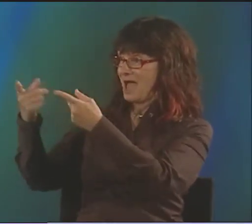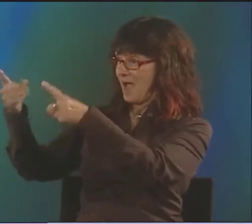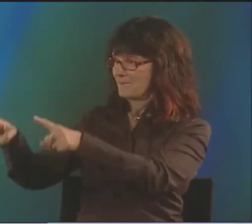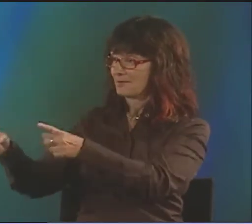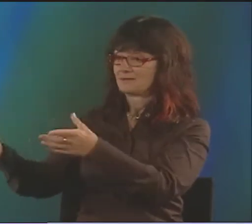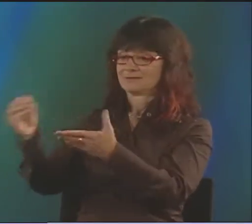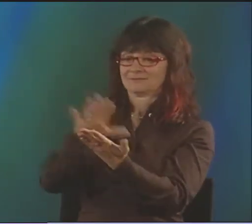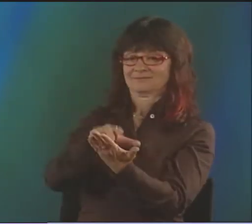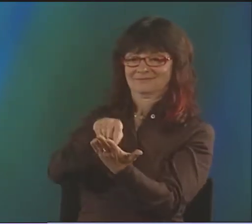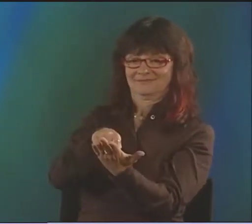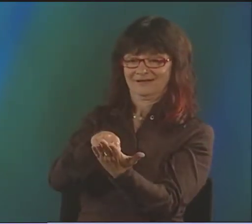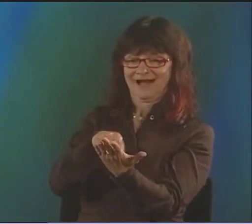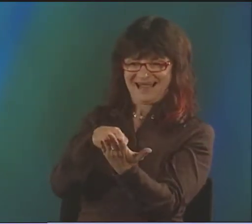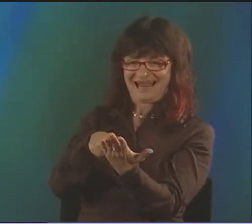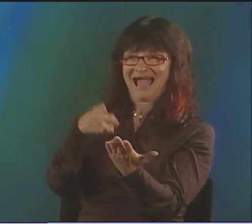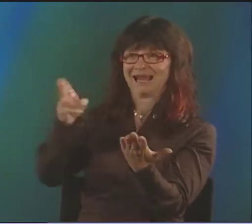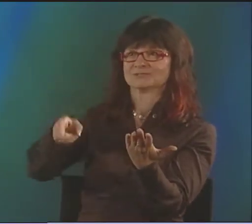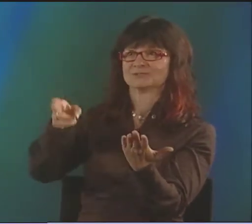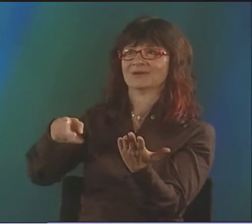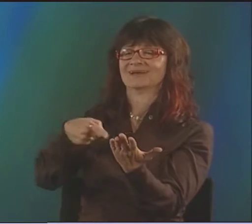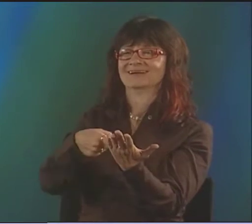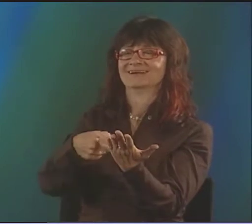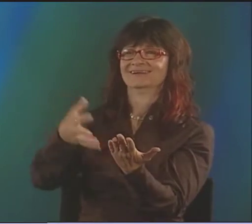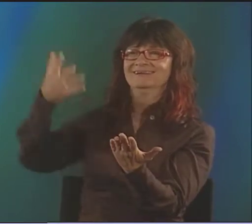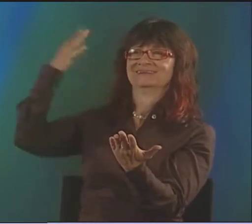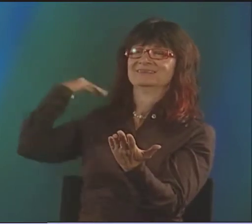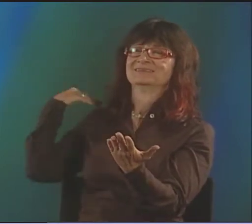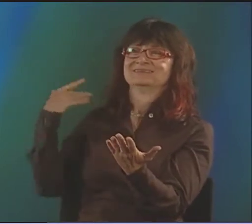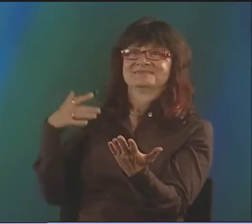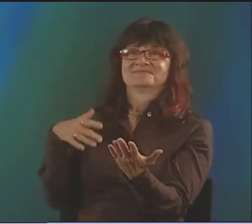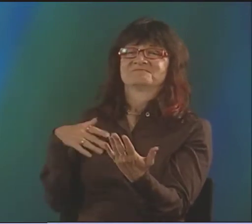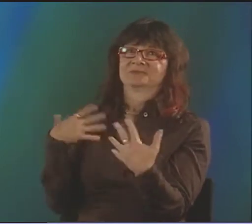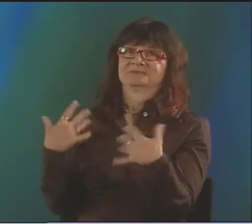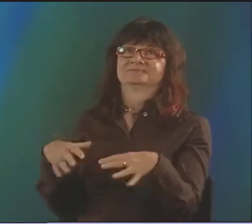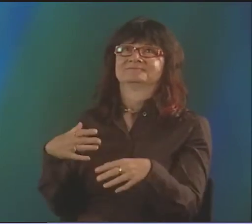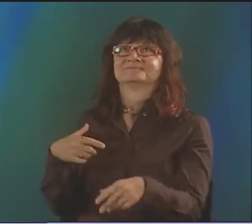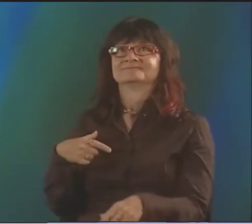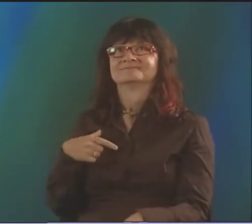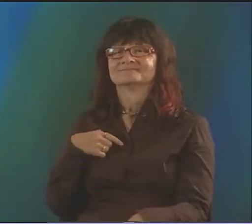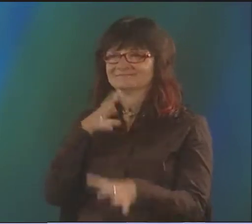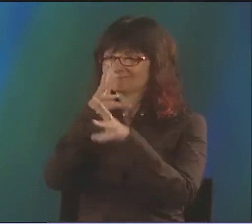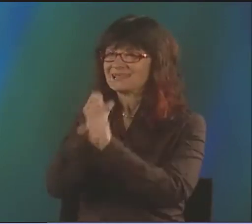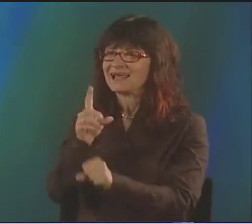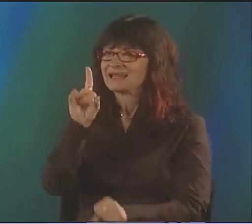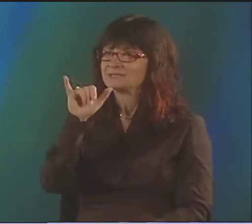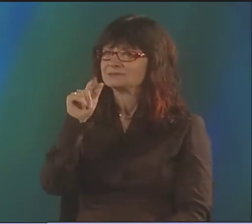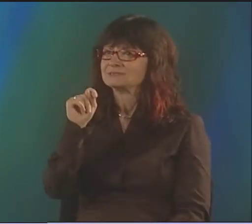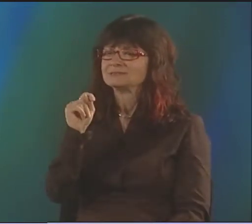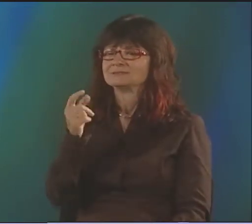SOMETHING COULD OCCUR, SOMEONE PUTS IT DOWN, AND THEN IT BECOMES AN HISTORICAL ARTIFACT.